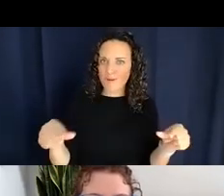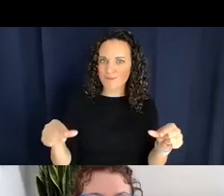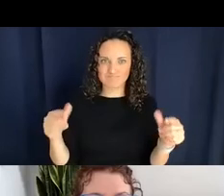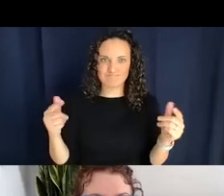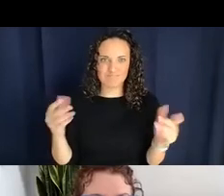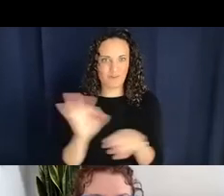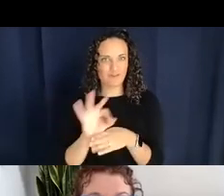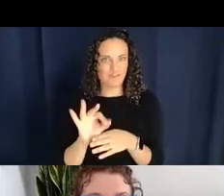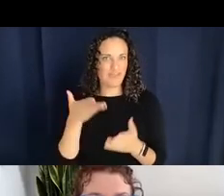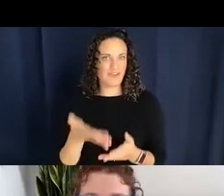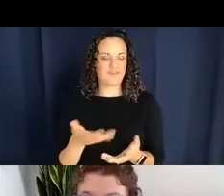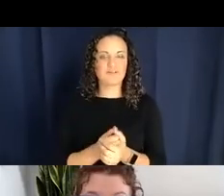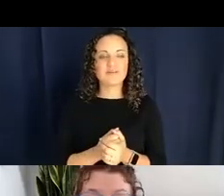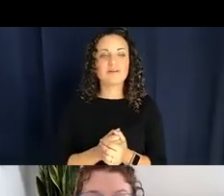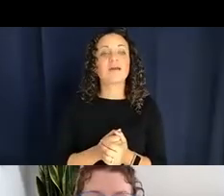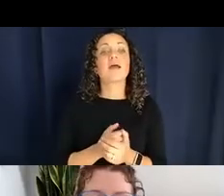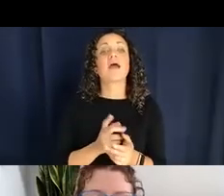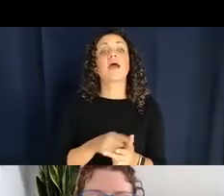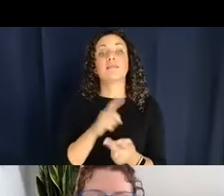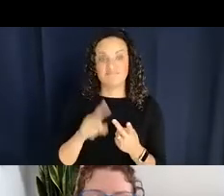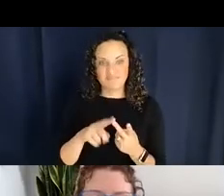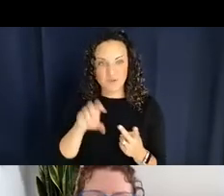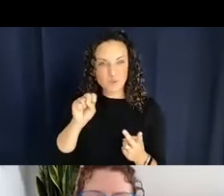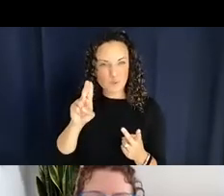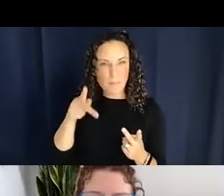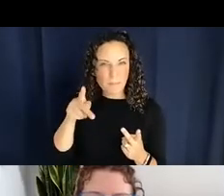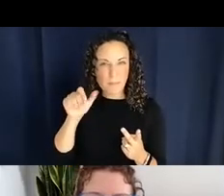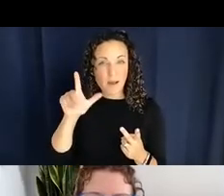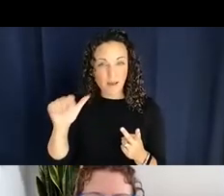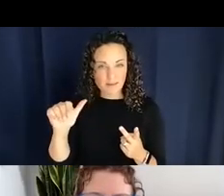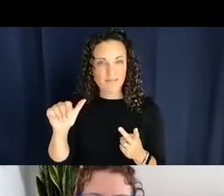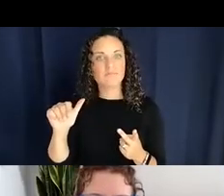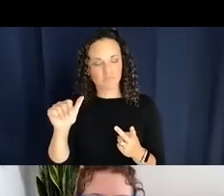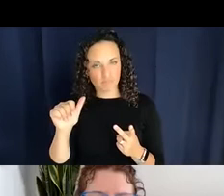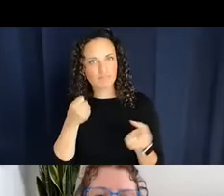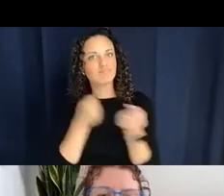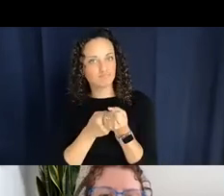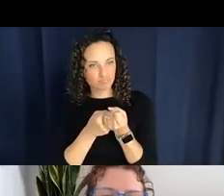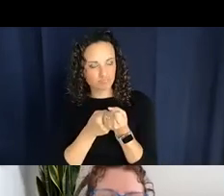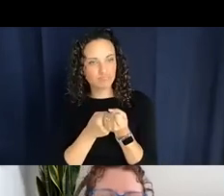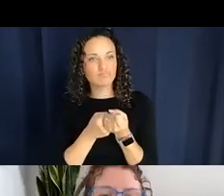And then basically Supalla agreed with this and in 78, shortly thereafter, he basically